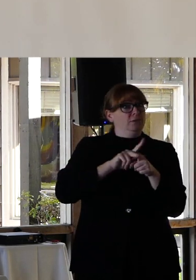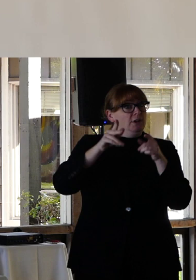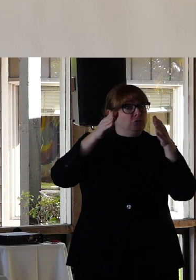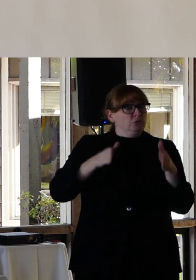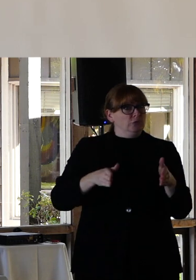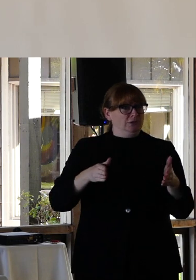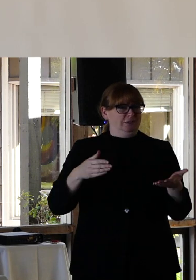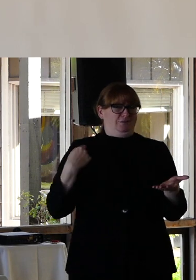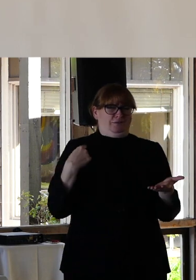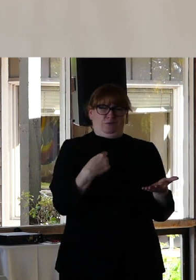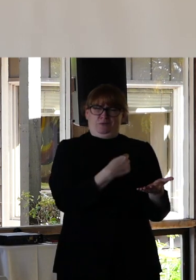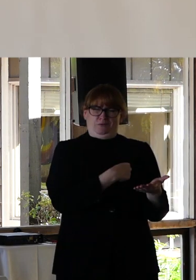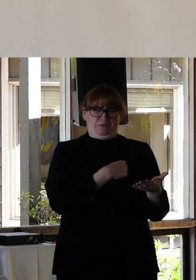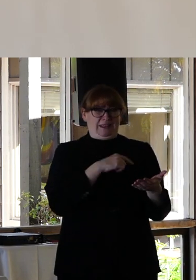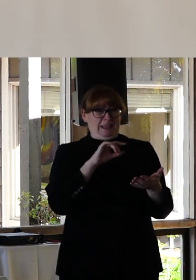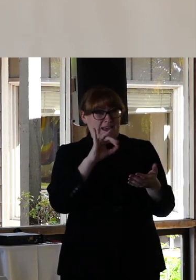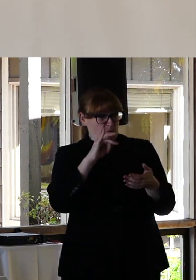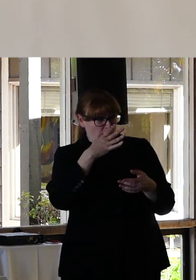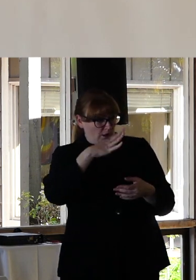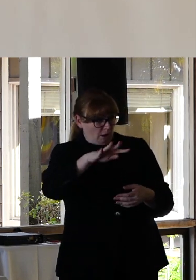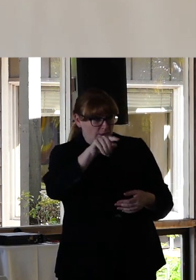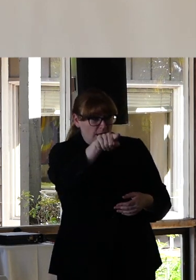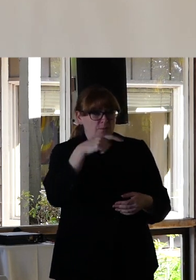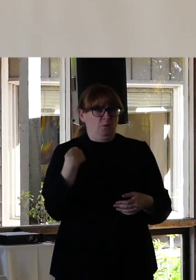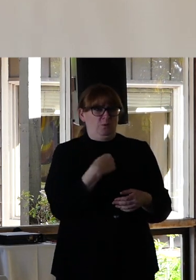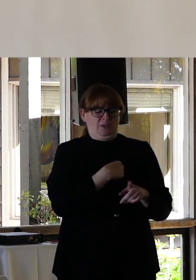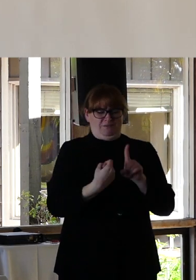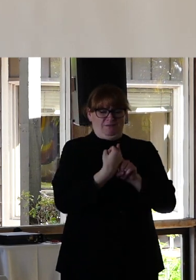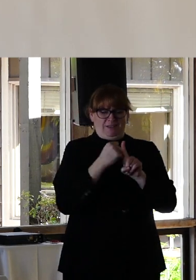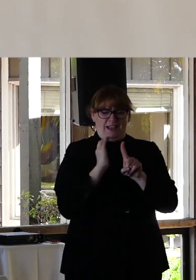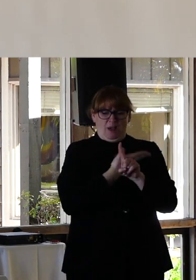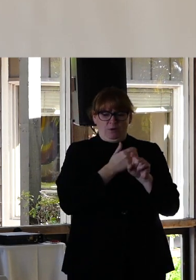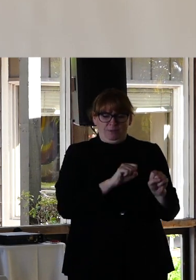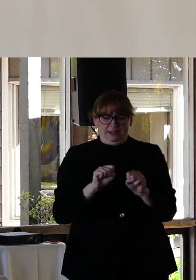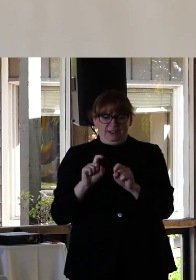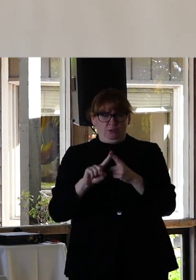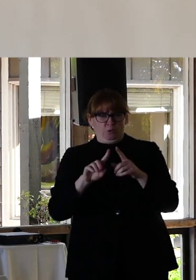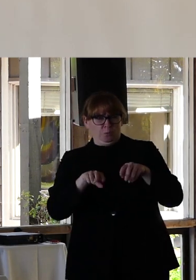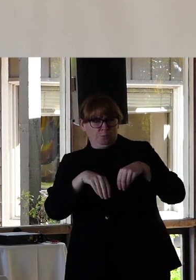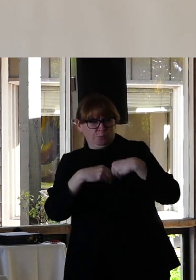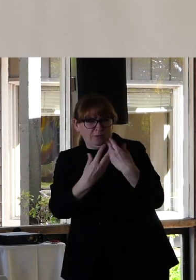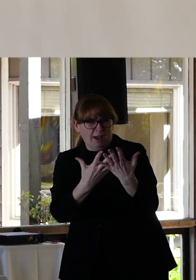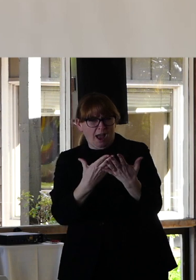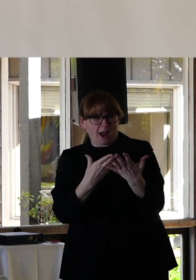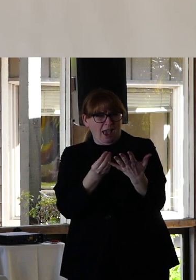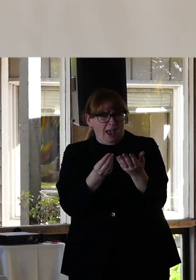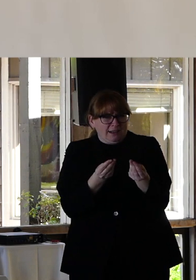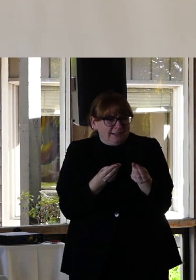we are significantly negatively impacting our ability to provide or receive